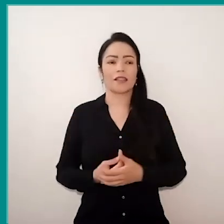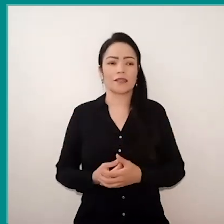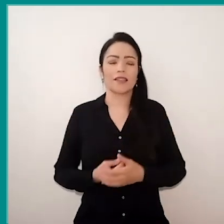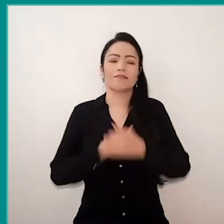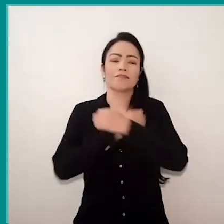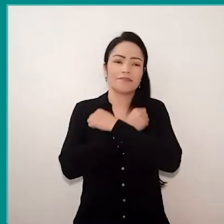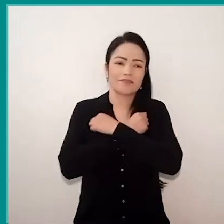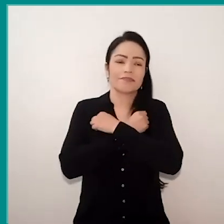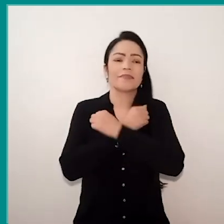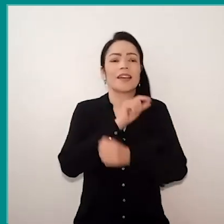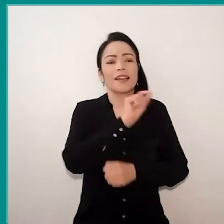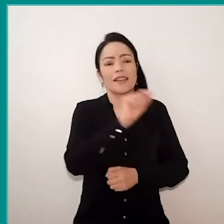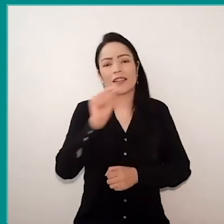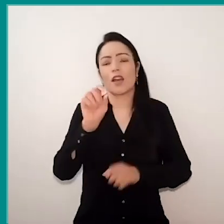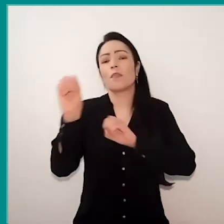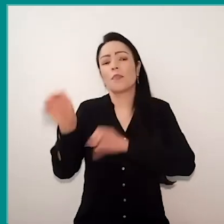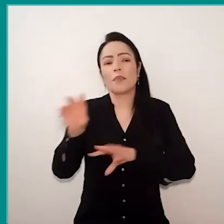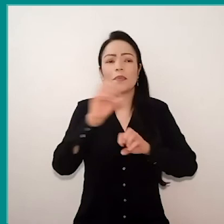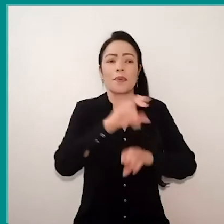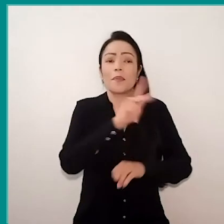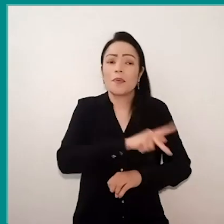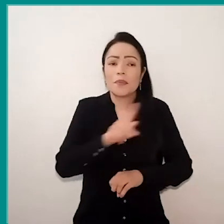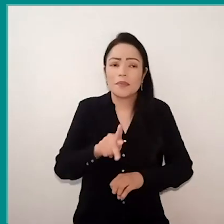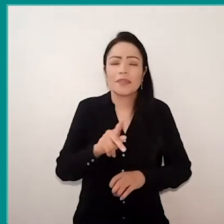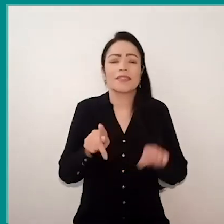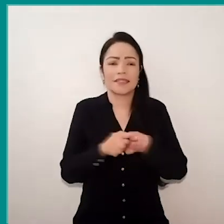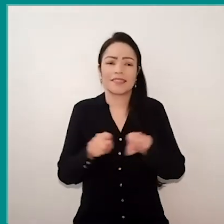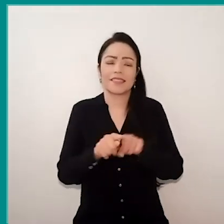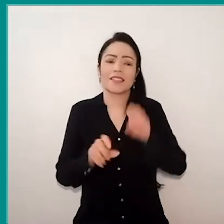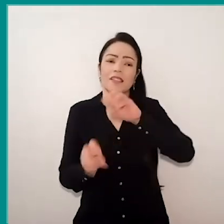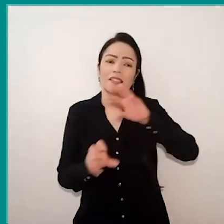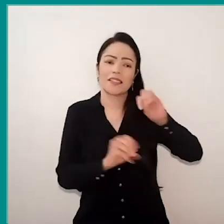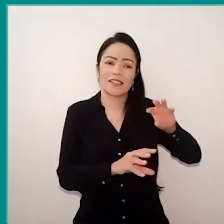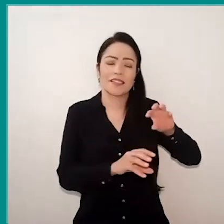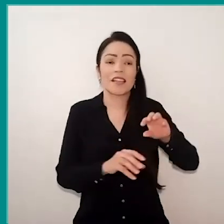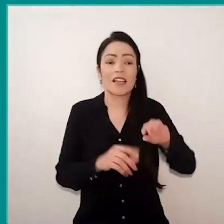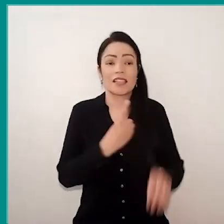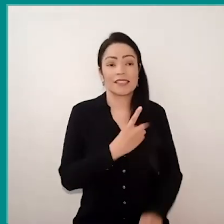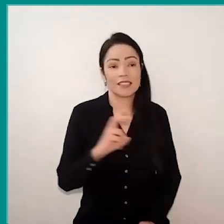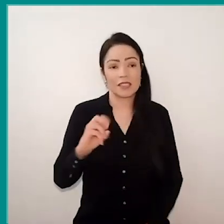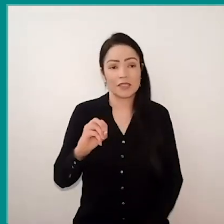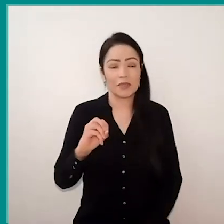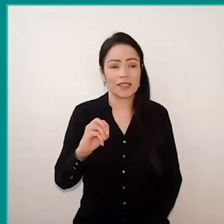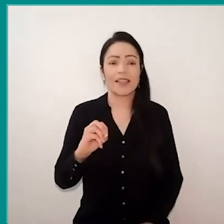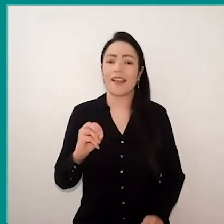to these educators, which are approximately 150 people in the São Paulo regional,